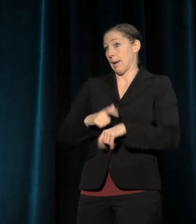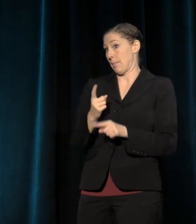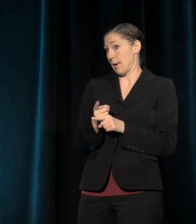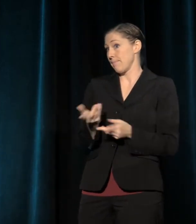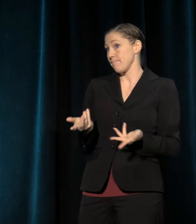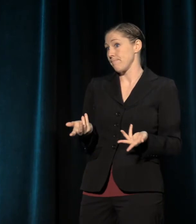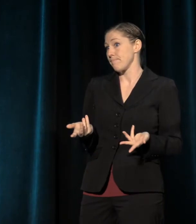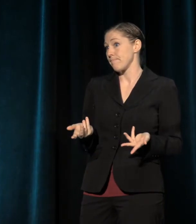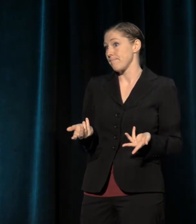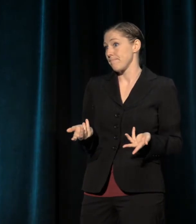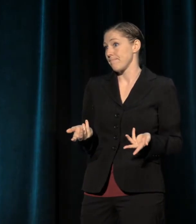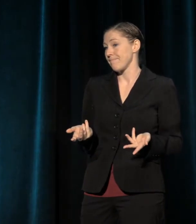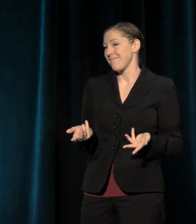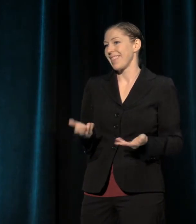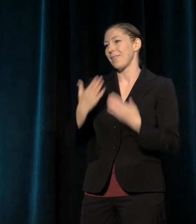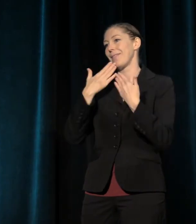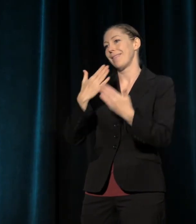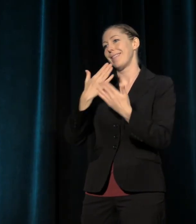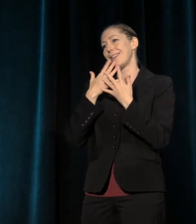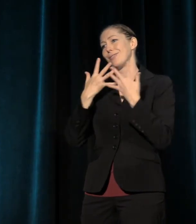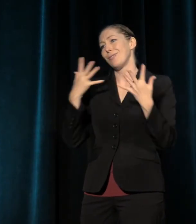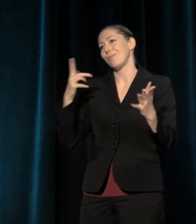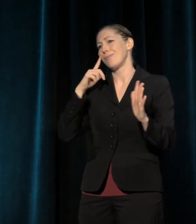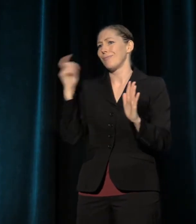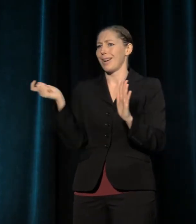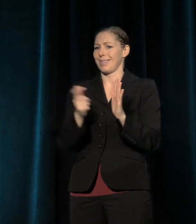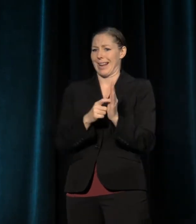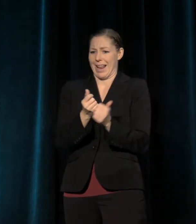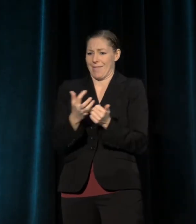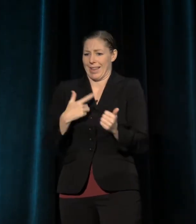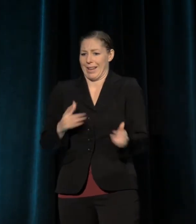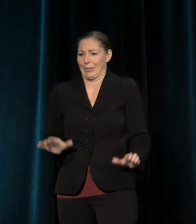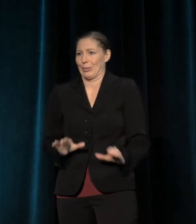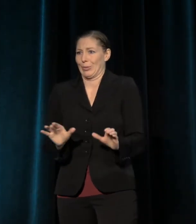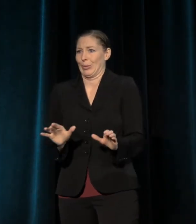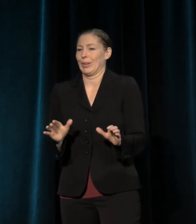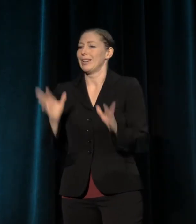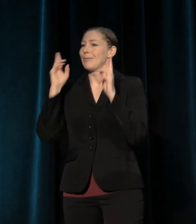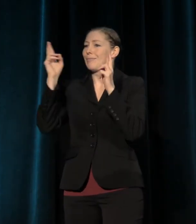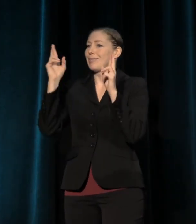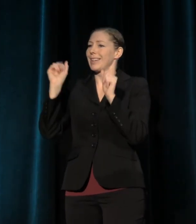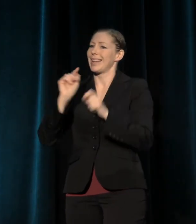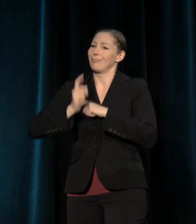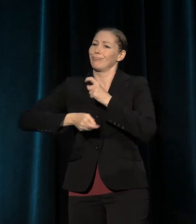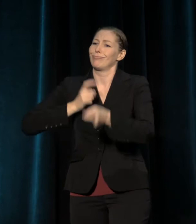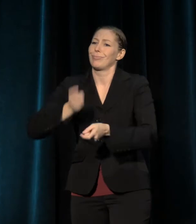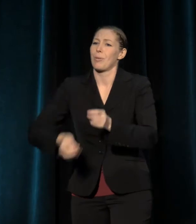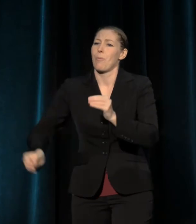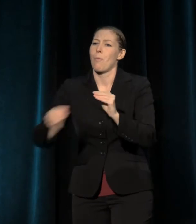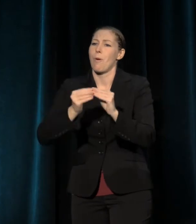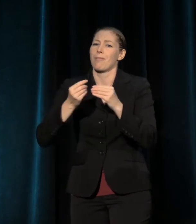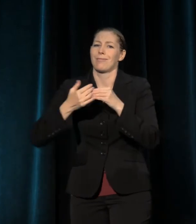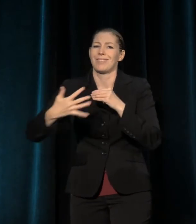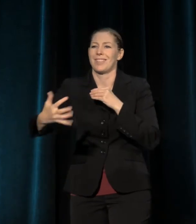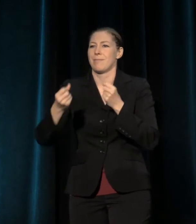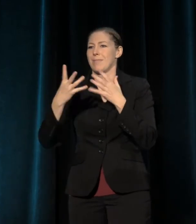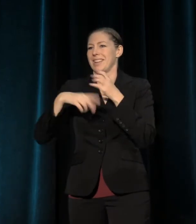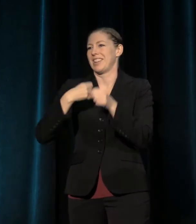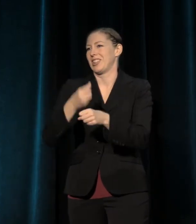So I want to thank you again for recognizing my contributions. I hope that I can continue to make them for a number of more years. (man) Yeah! - (woman) Woo-hoo!